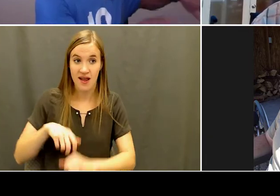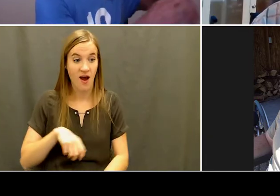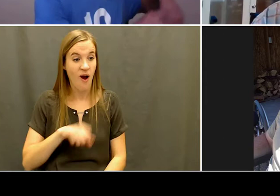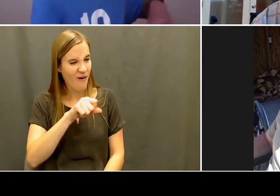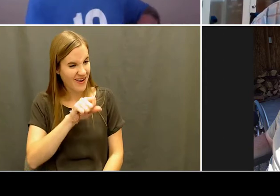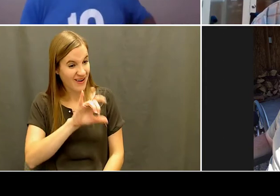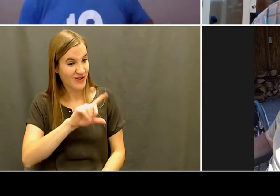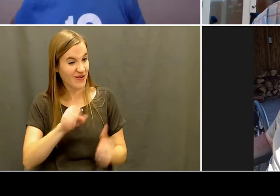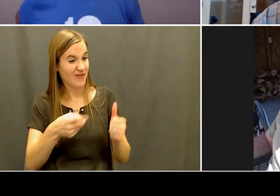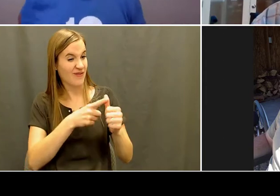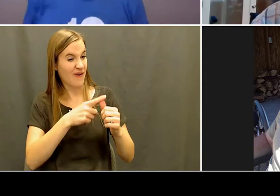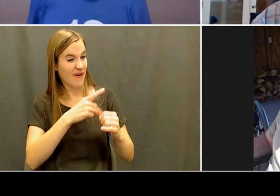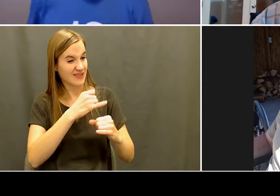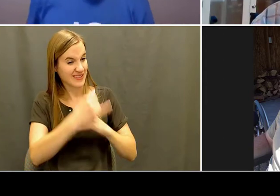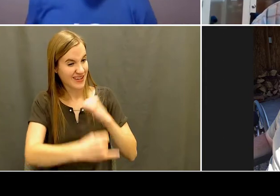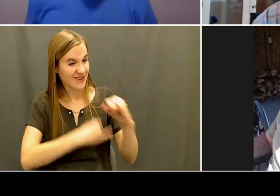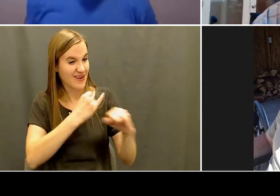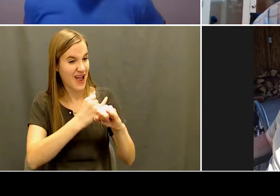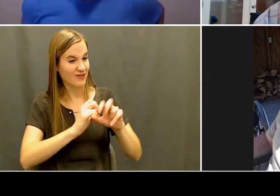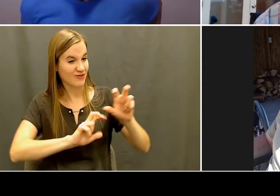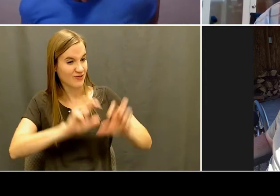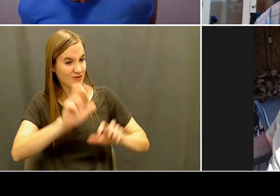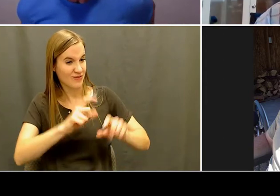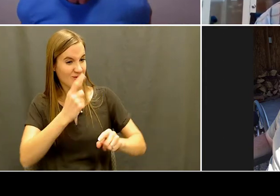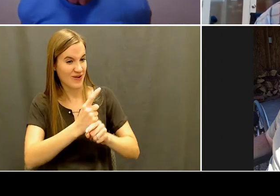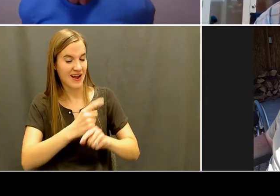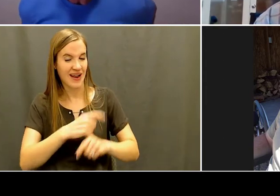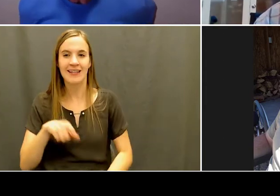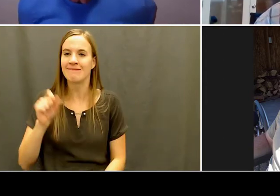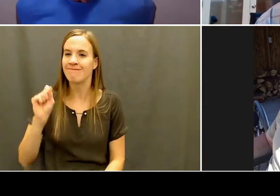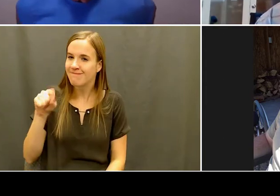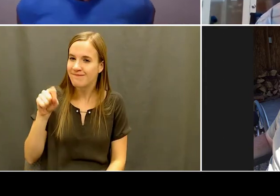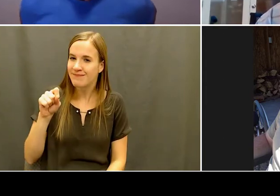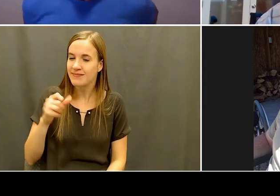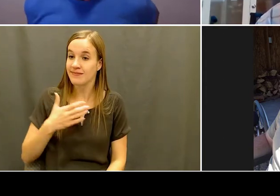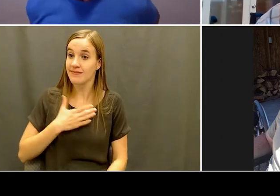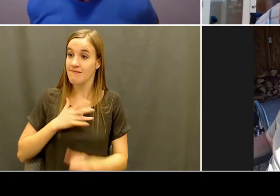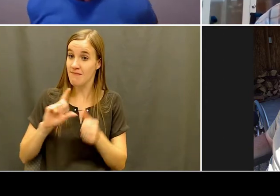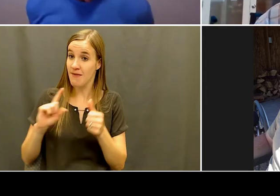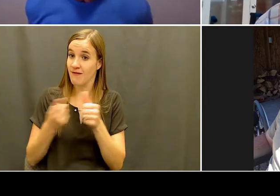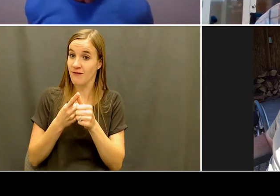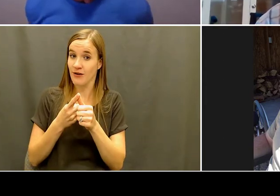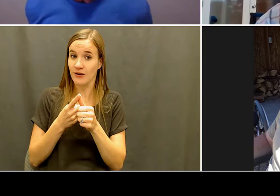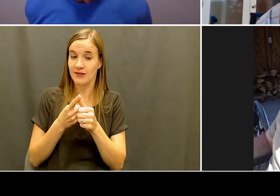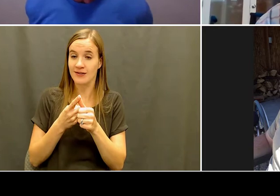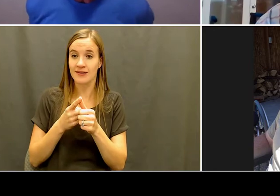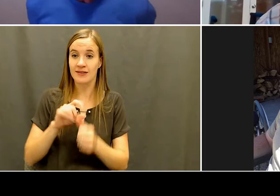Jeremy: Wow, that is, that's an amazing, that, those are a lot of metals and an amazing accomplishment. That's, that's